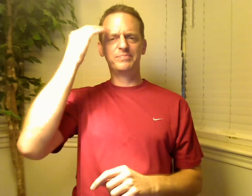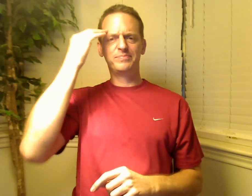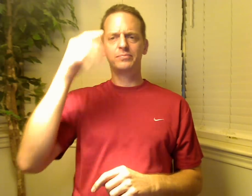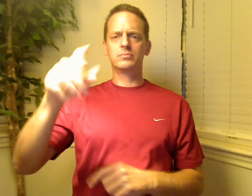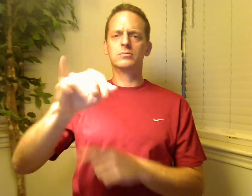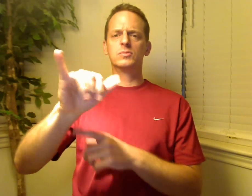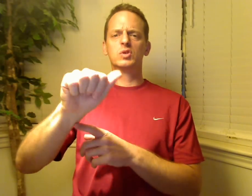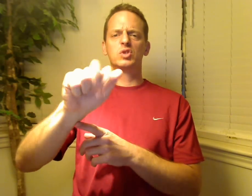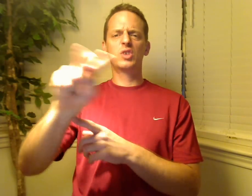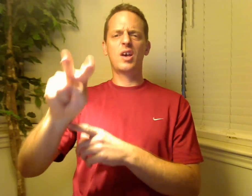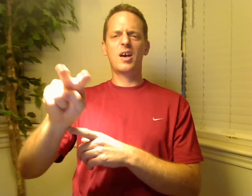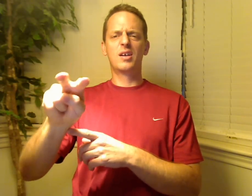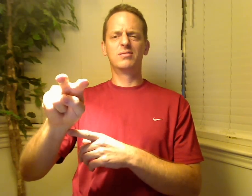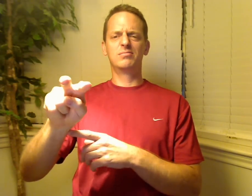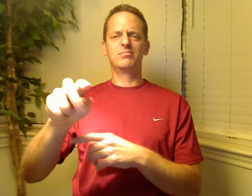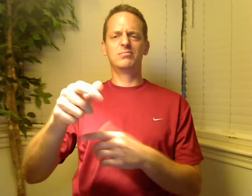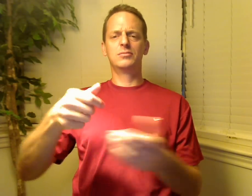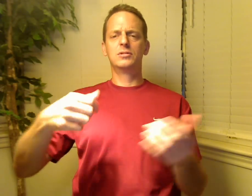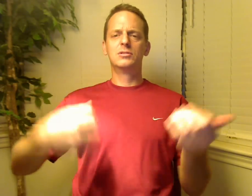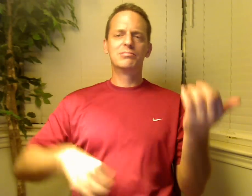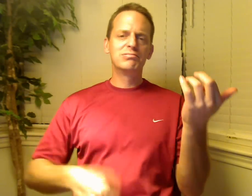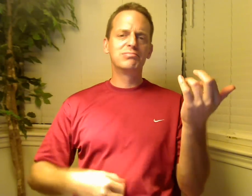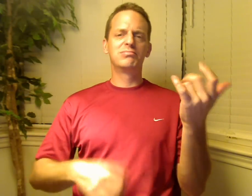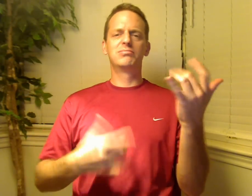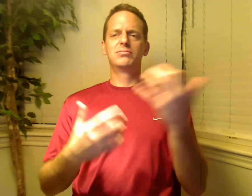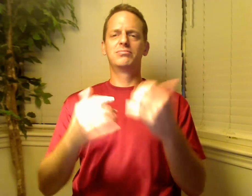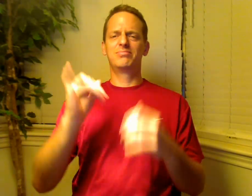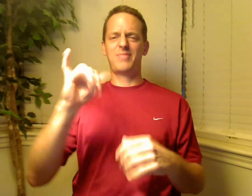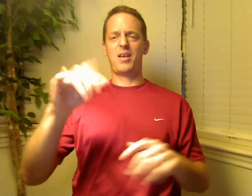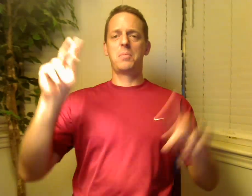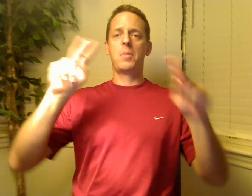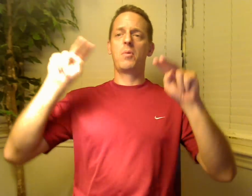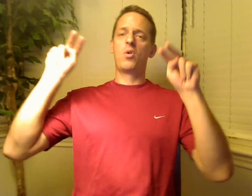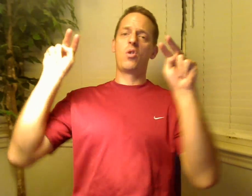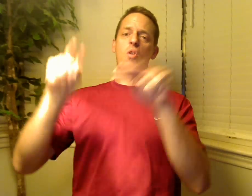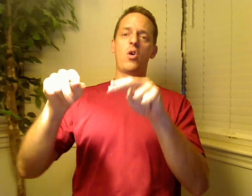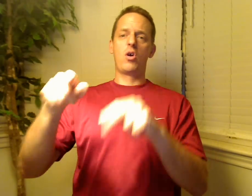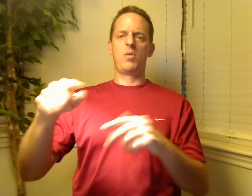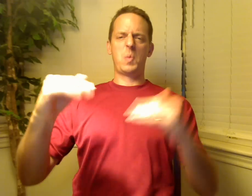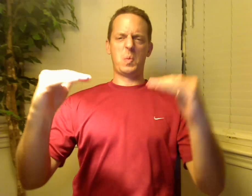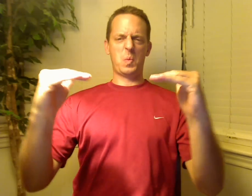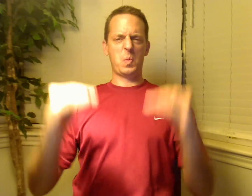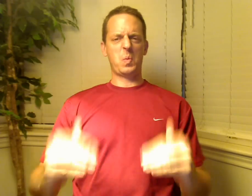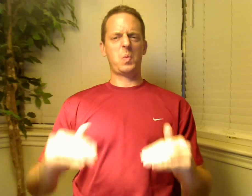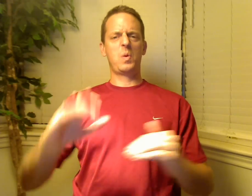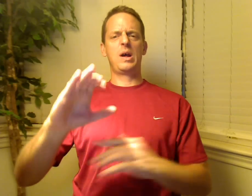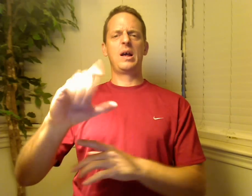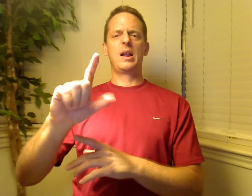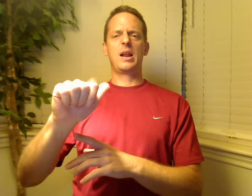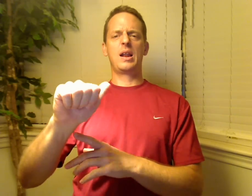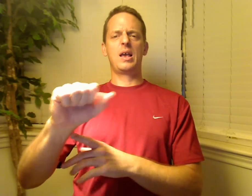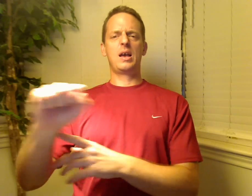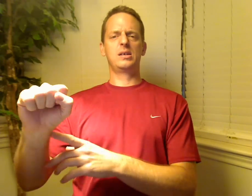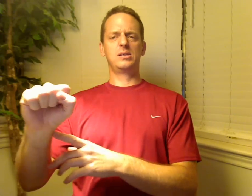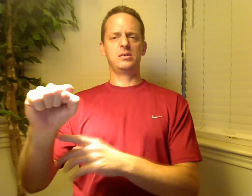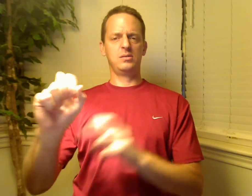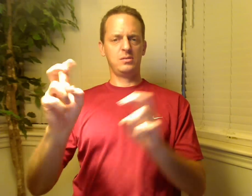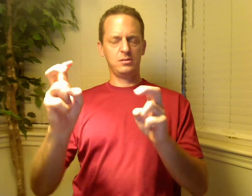Jazz musicians (they view Jazz as low class),